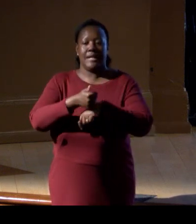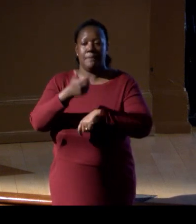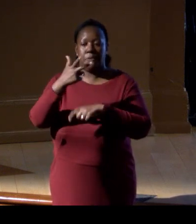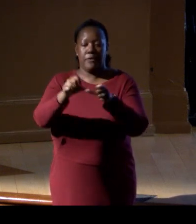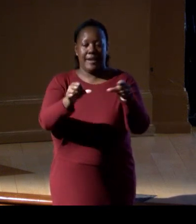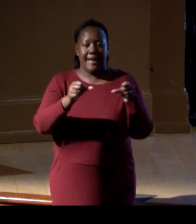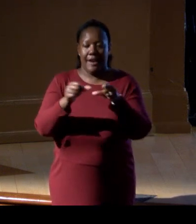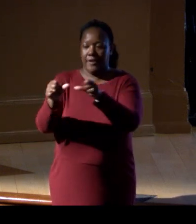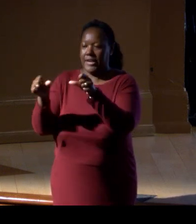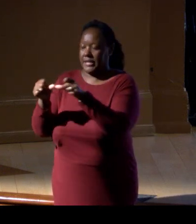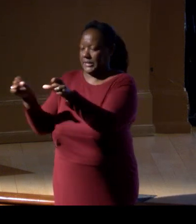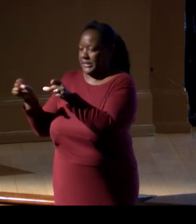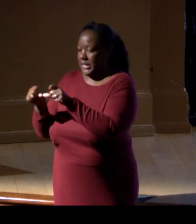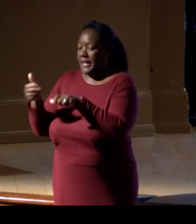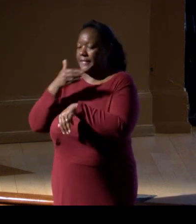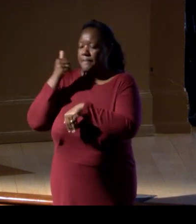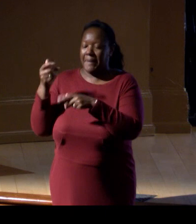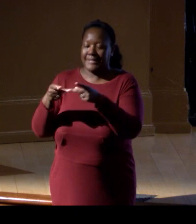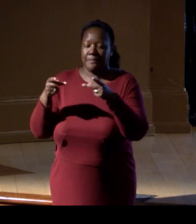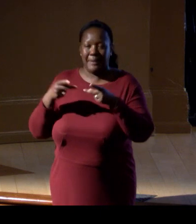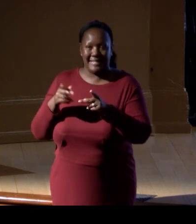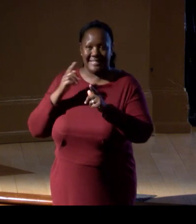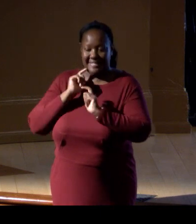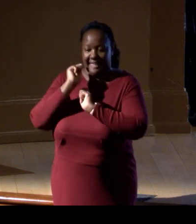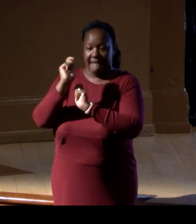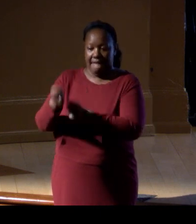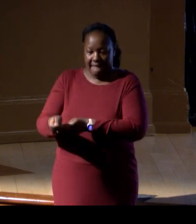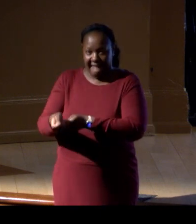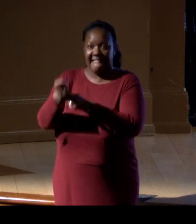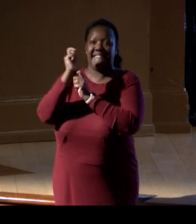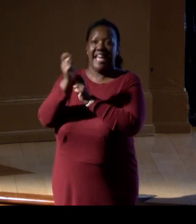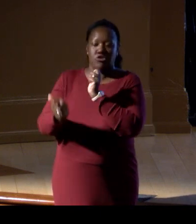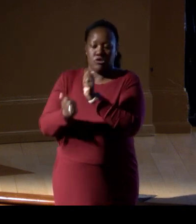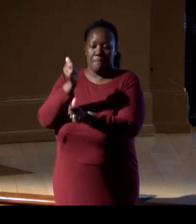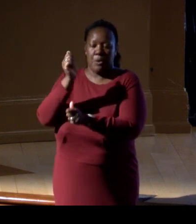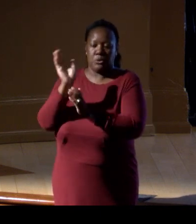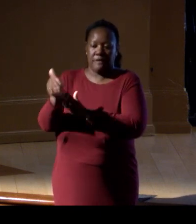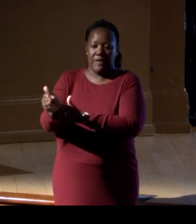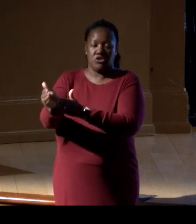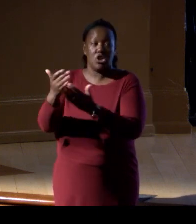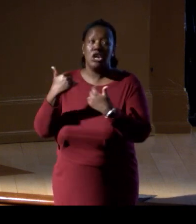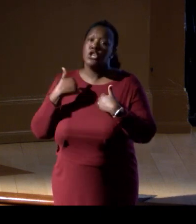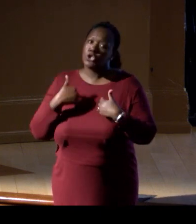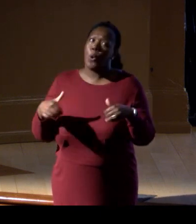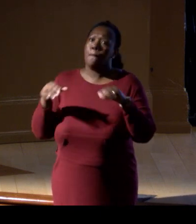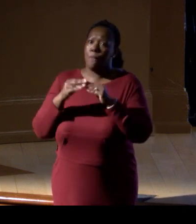where they catch fish, because they know they have seen it in other places. So more and more, we see these examples